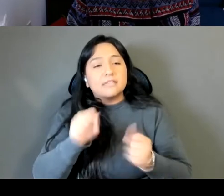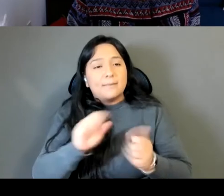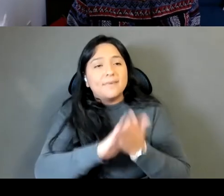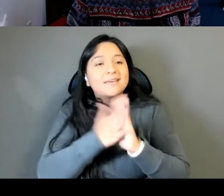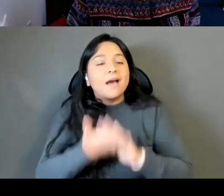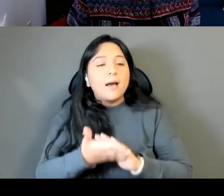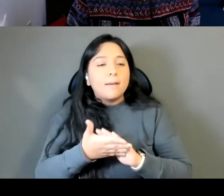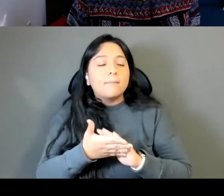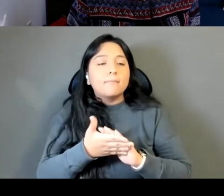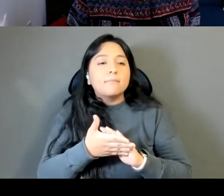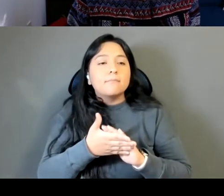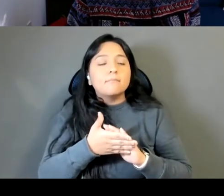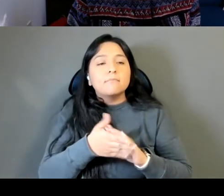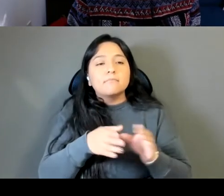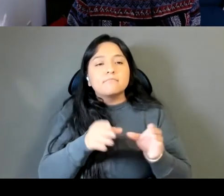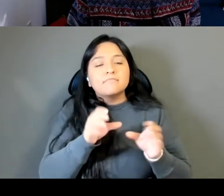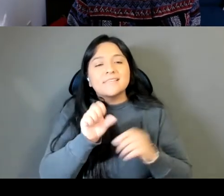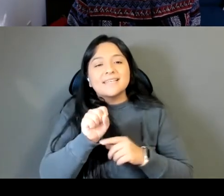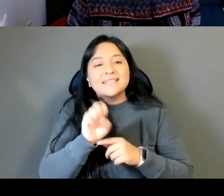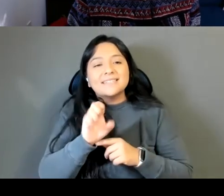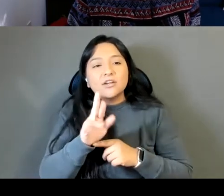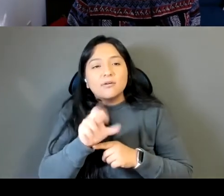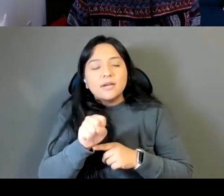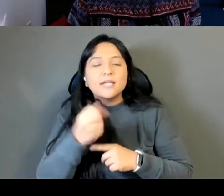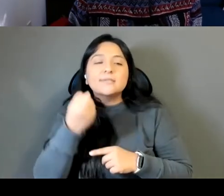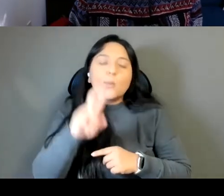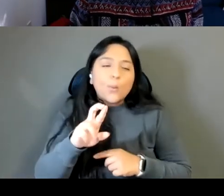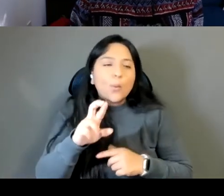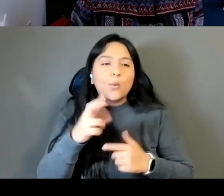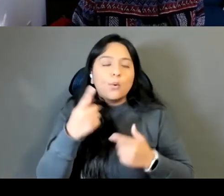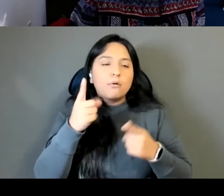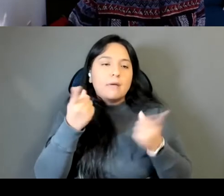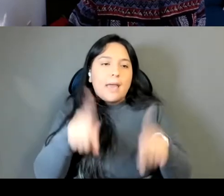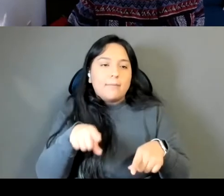Or was this a more coincidental or natural connection, given that both works are rooted